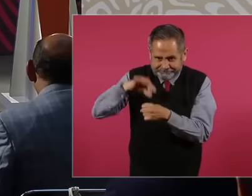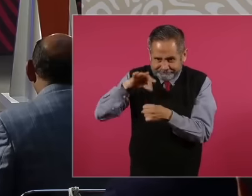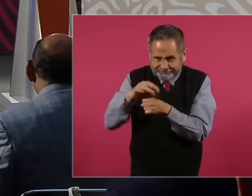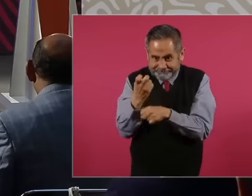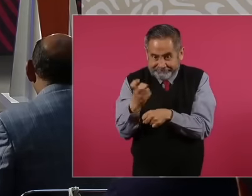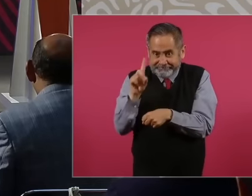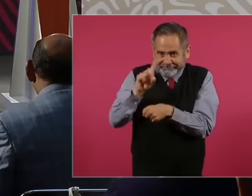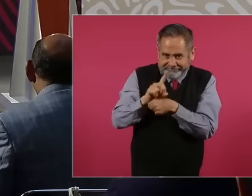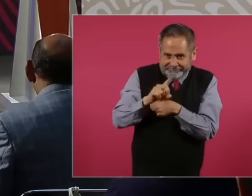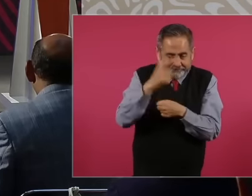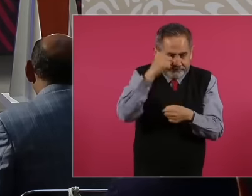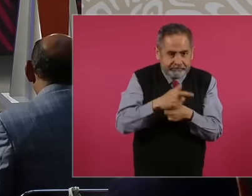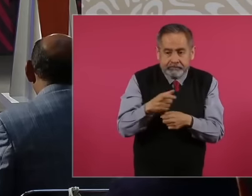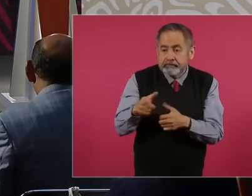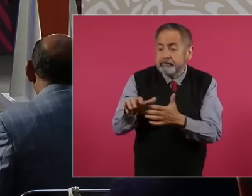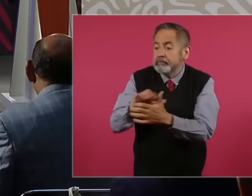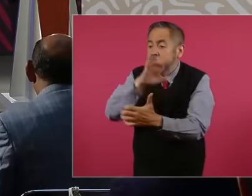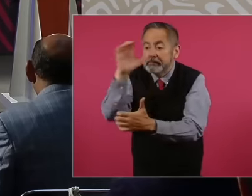they still did not close the boxes in the